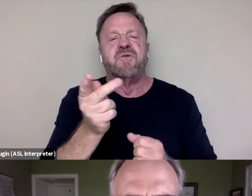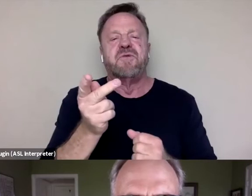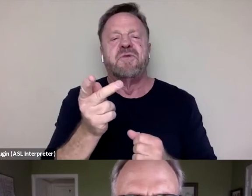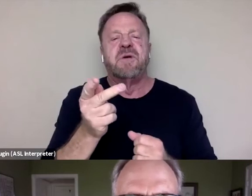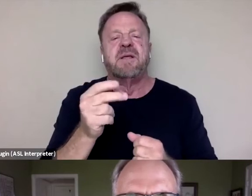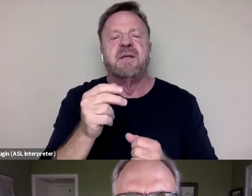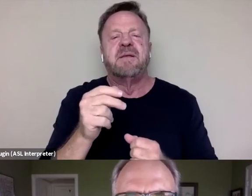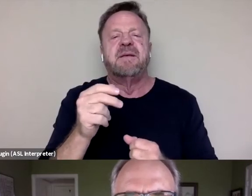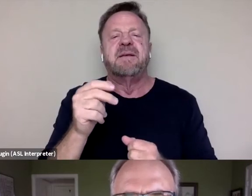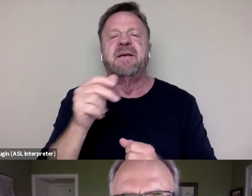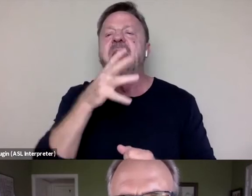Ladies first, Drew.